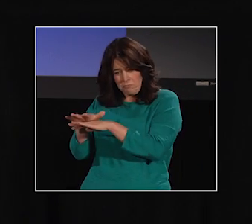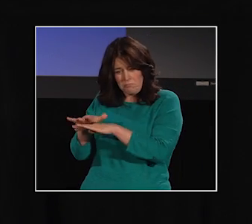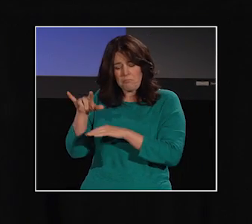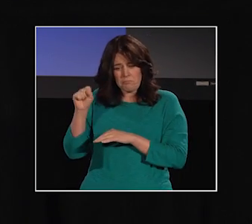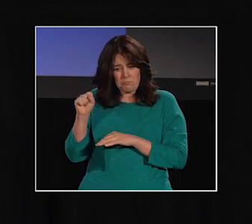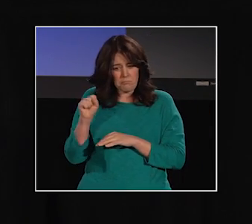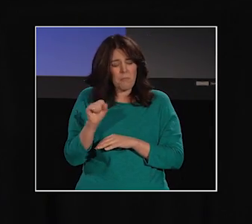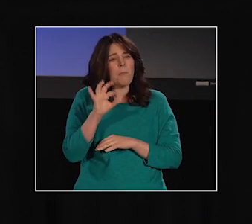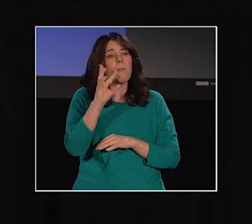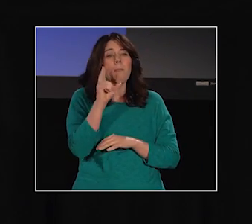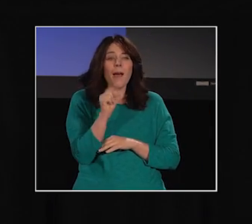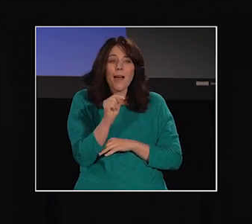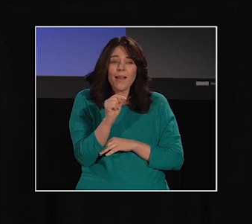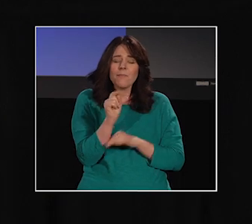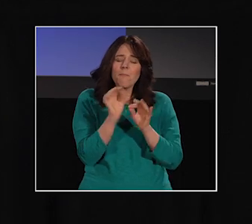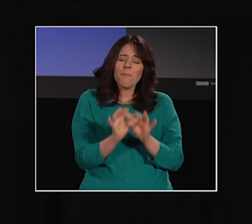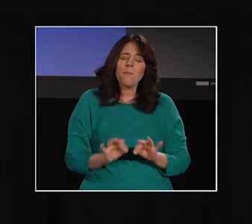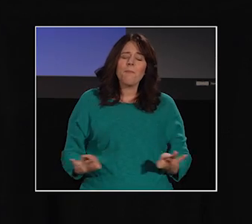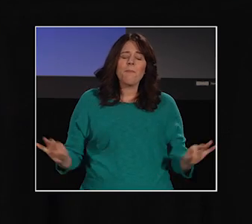But what is really important to mention